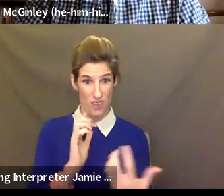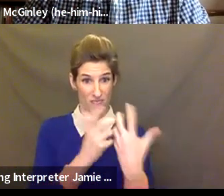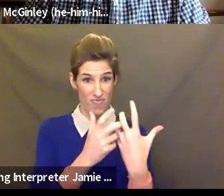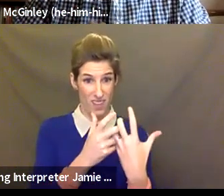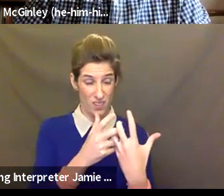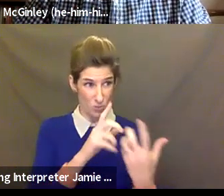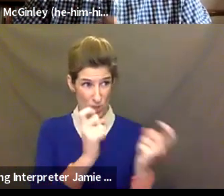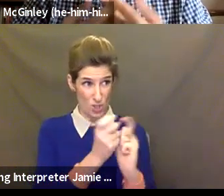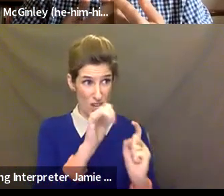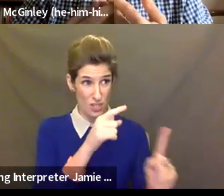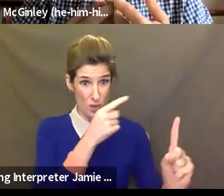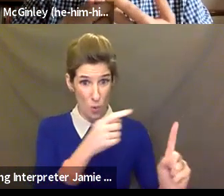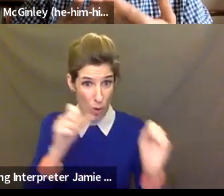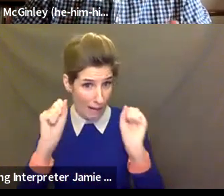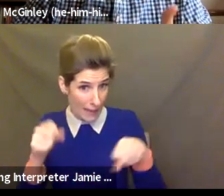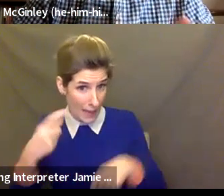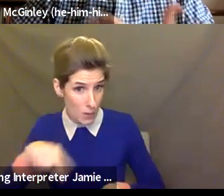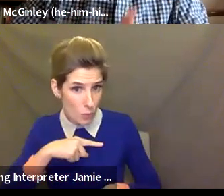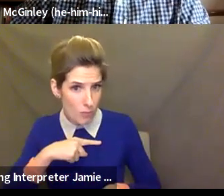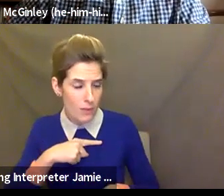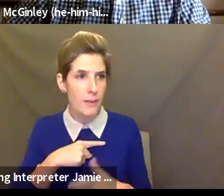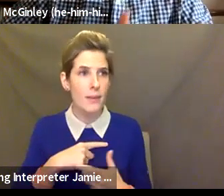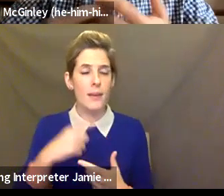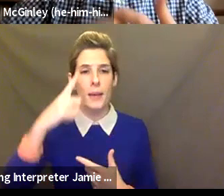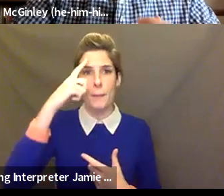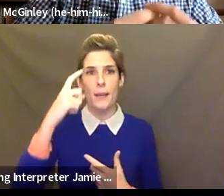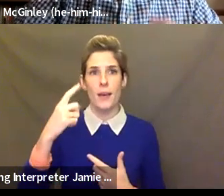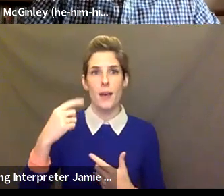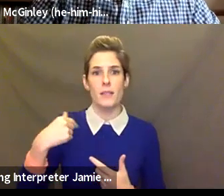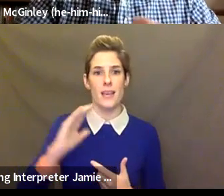discussions internally about our role as arts educators and not